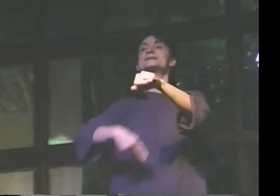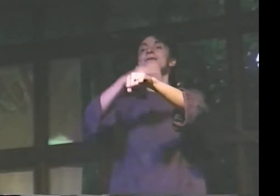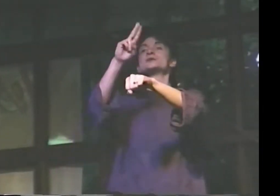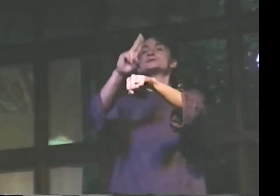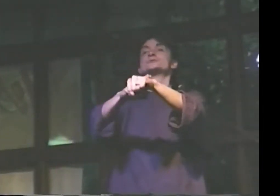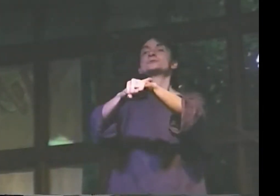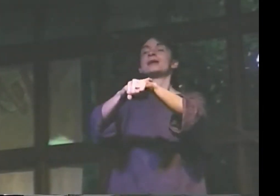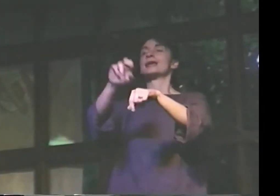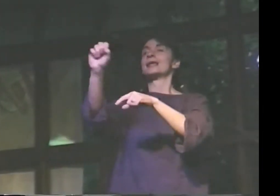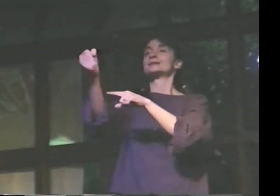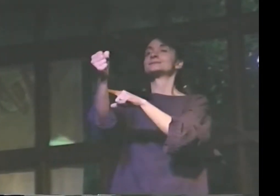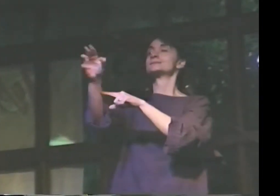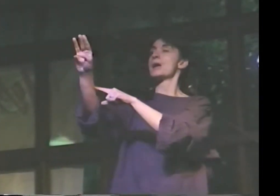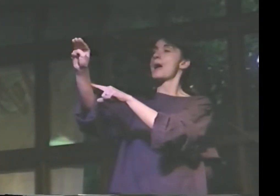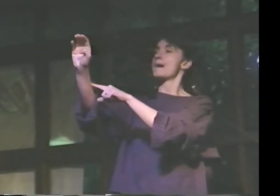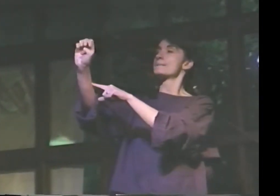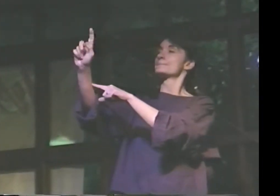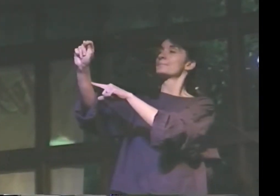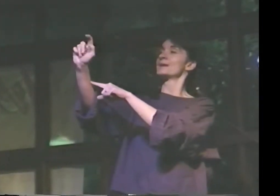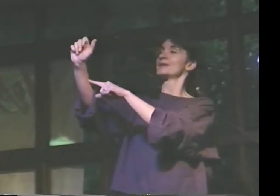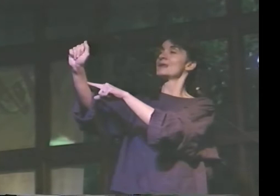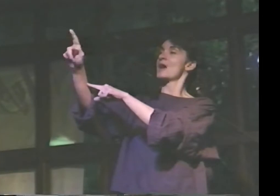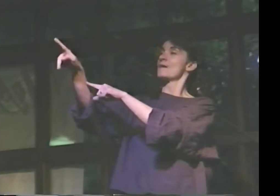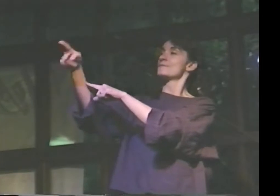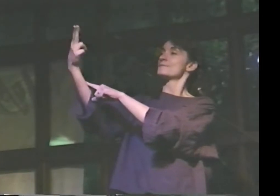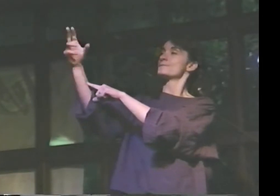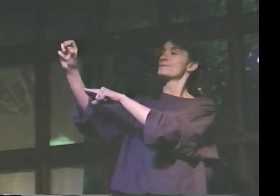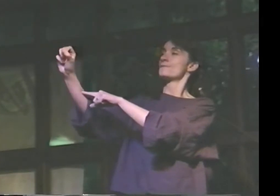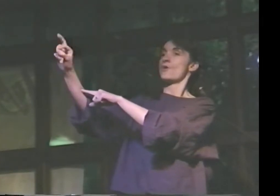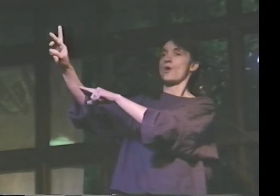THIS IS CALLED "NATURE'S METAPHORS."